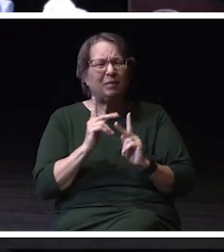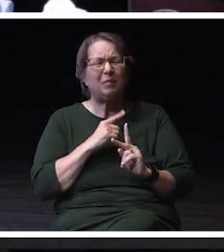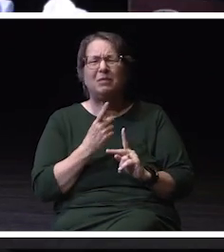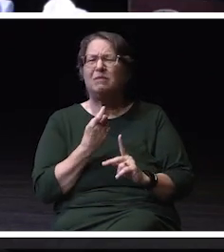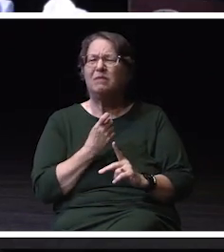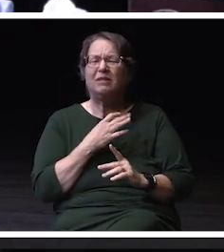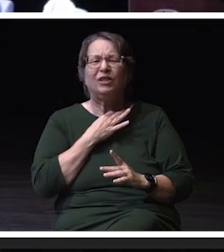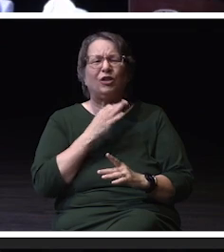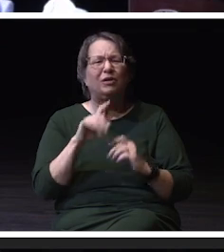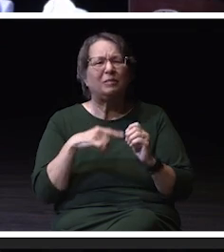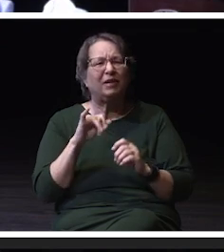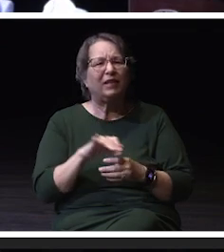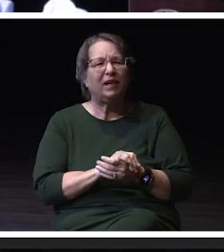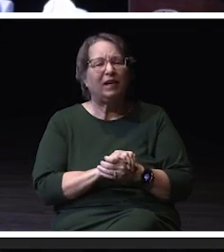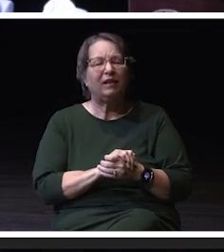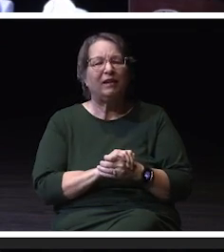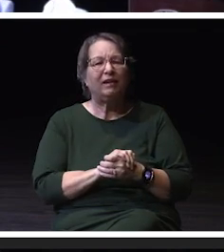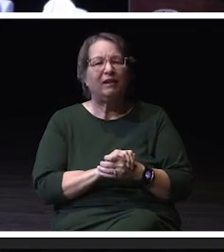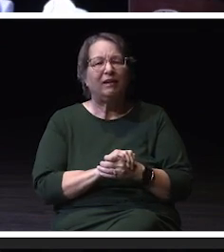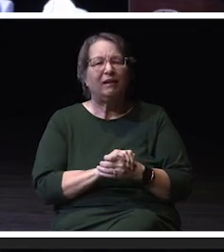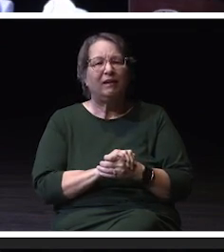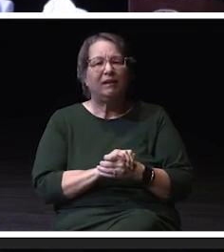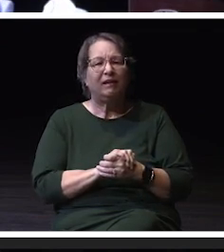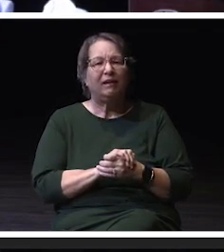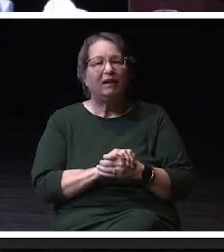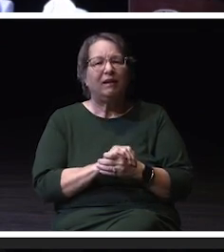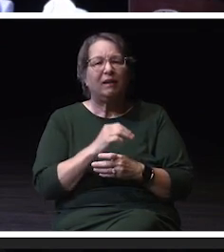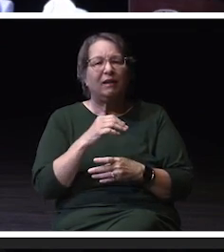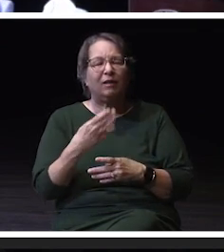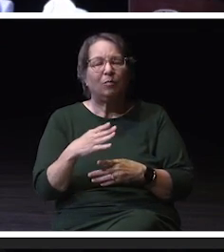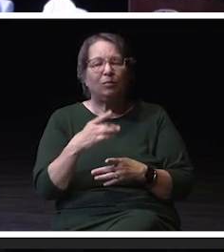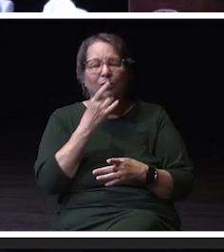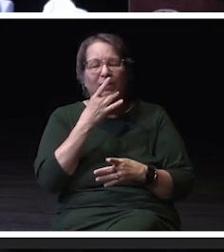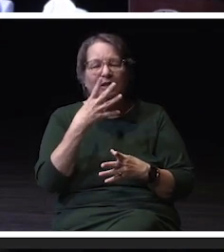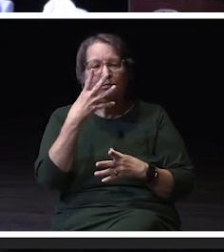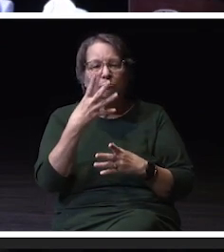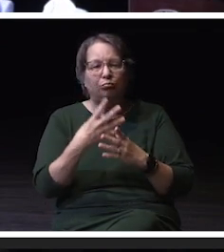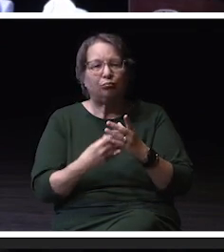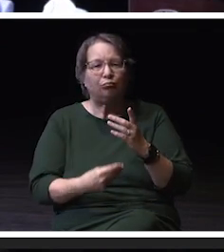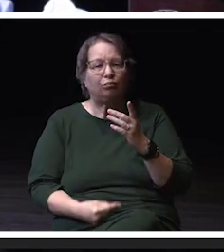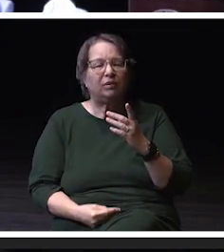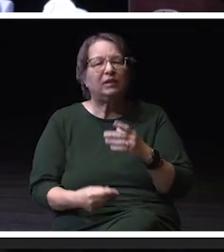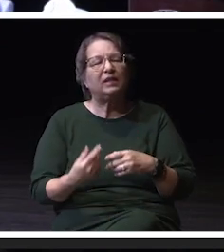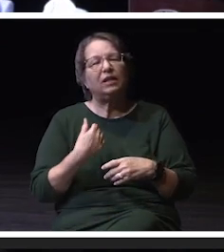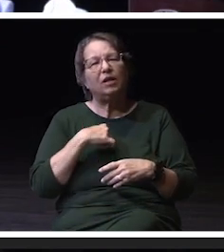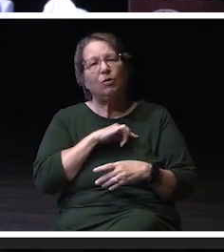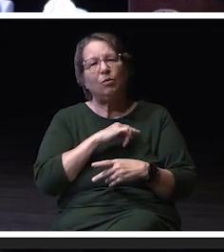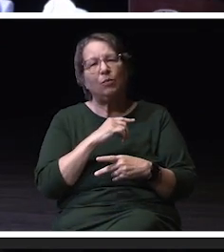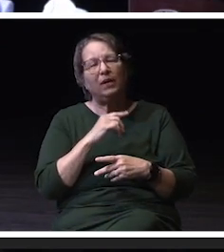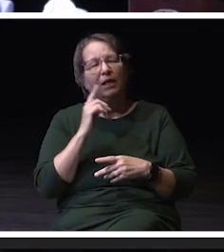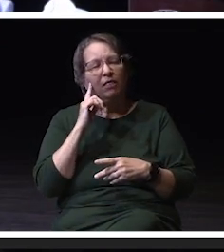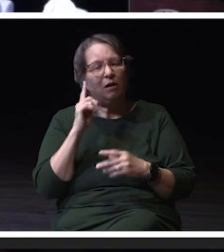As you've noticed, they're leaving campus. When we started looking at that technology, we found that though